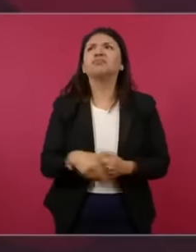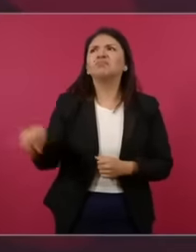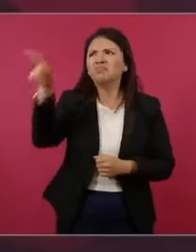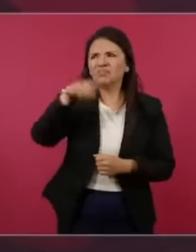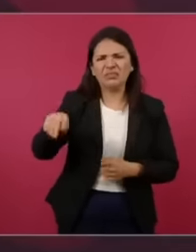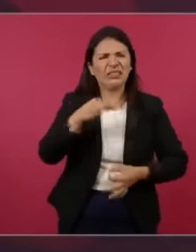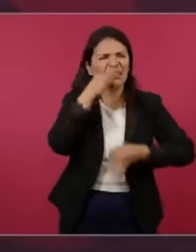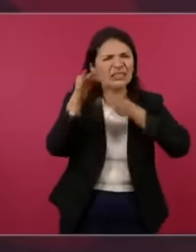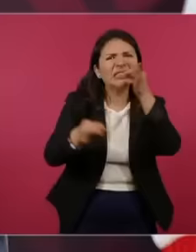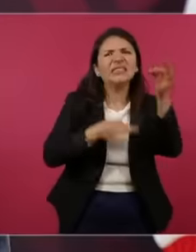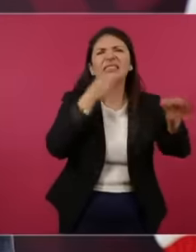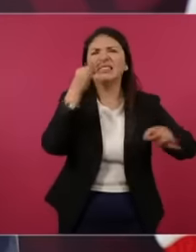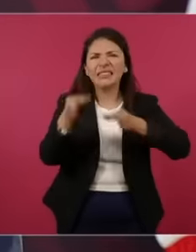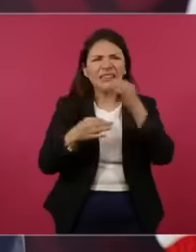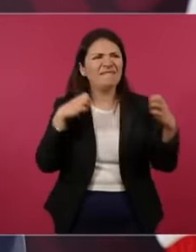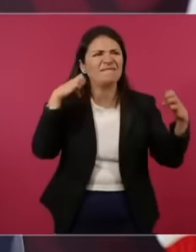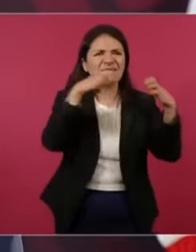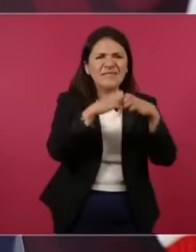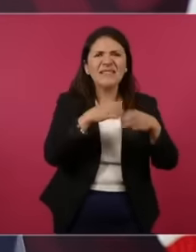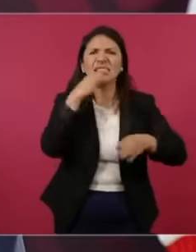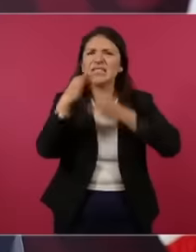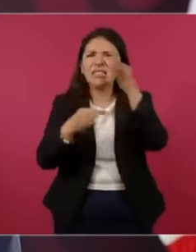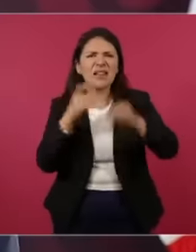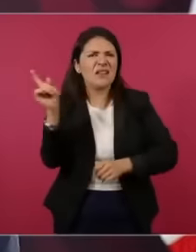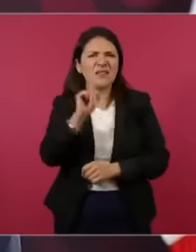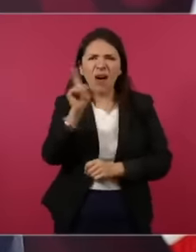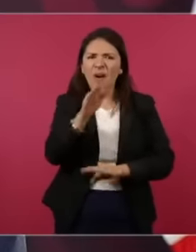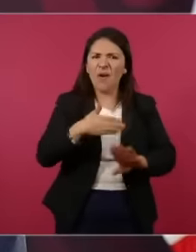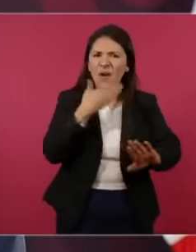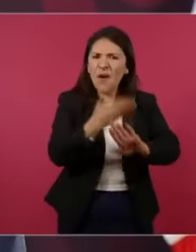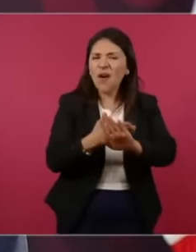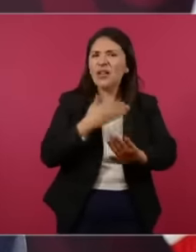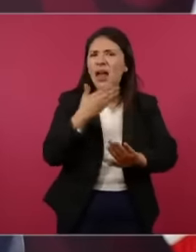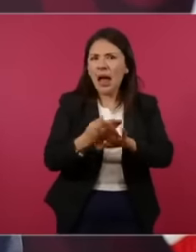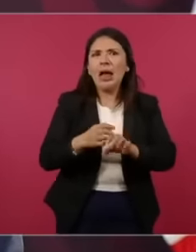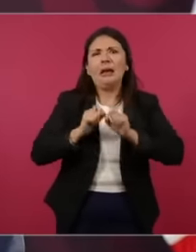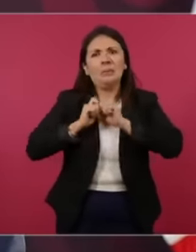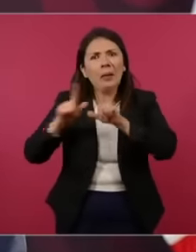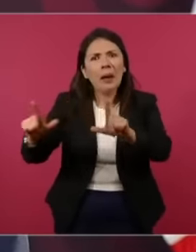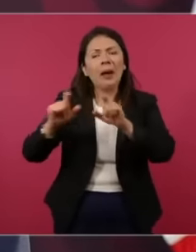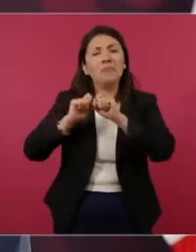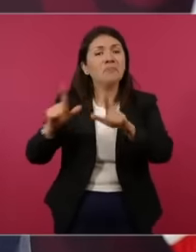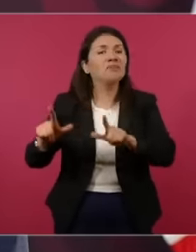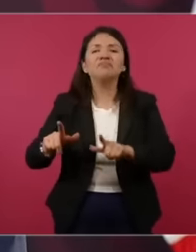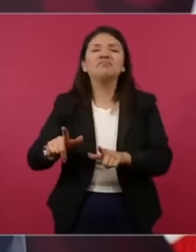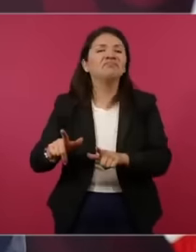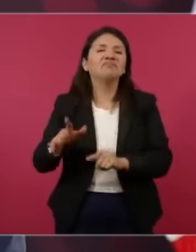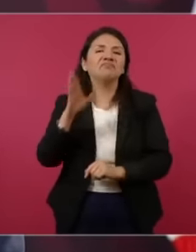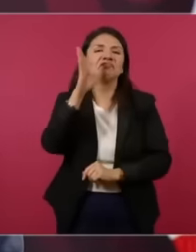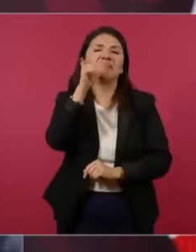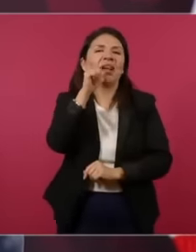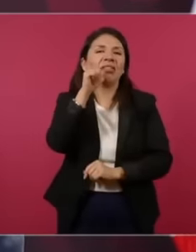that thing about Mr. Lords of Mola